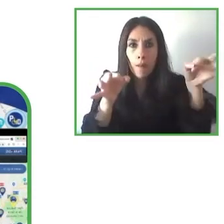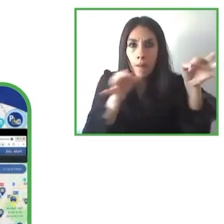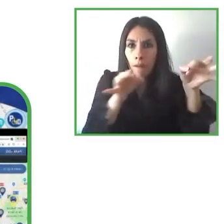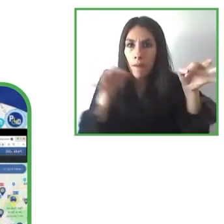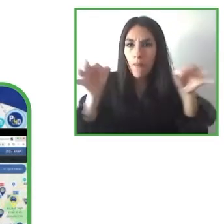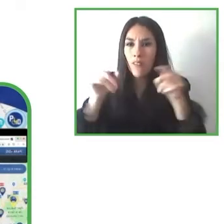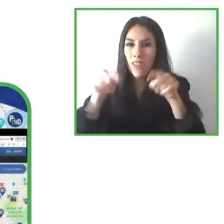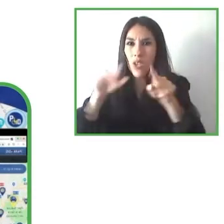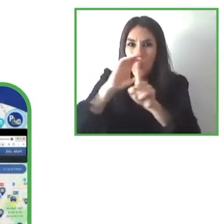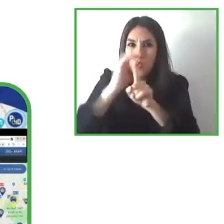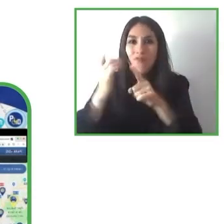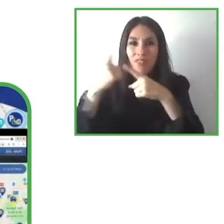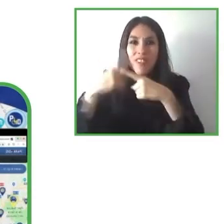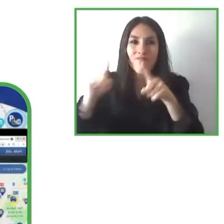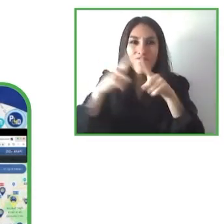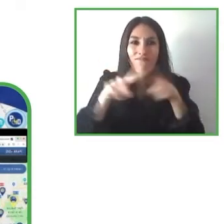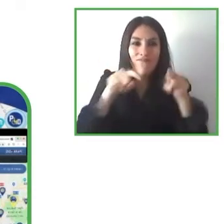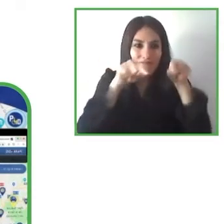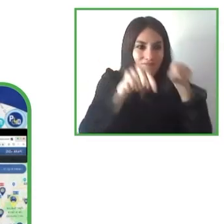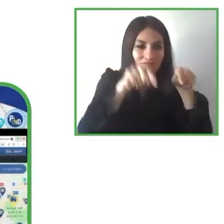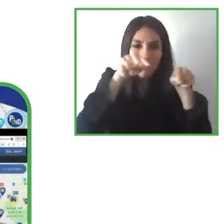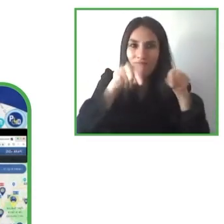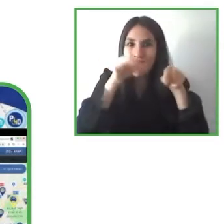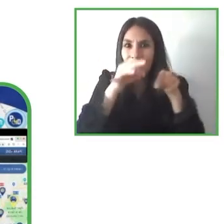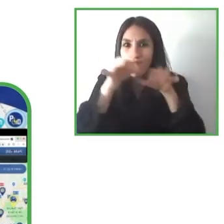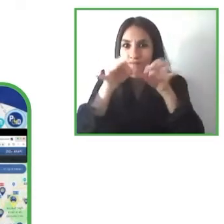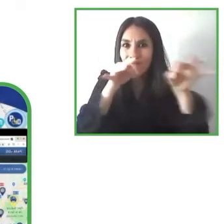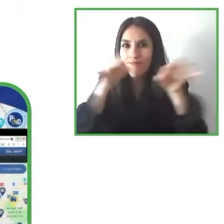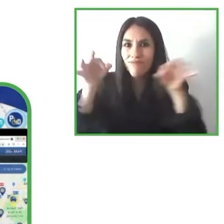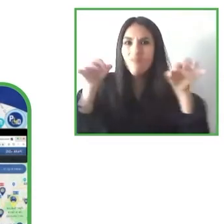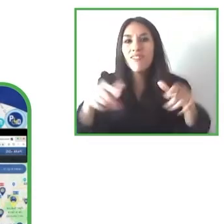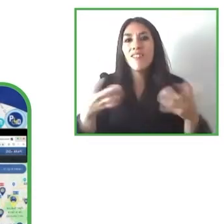and big cities continuing the following the standard of the